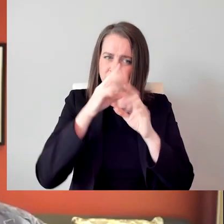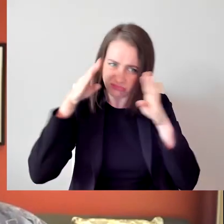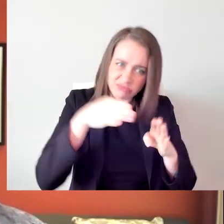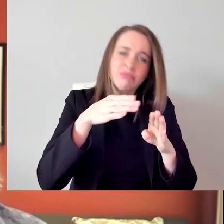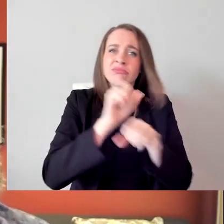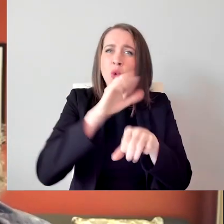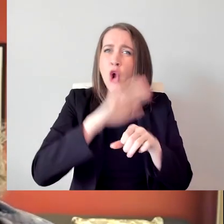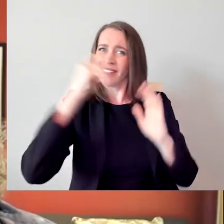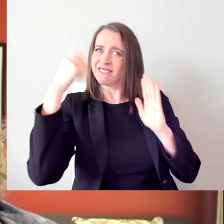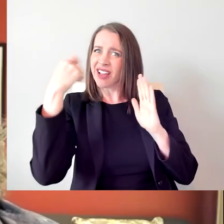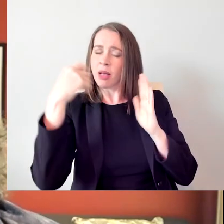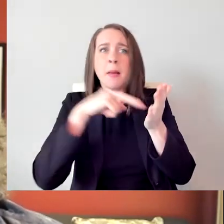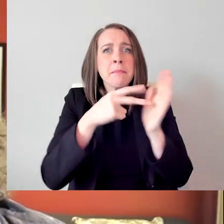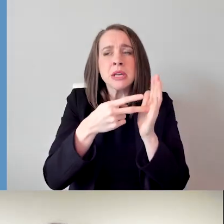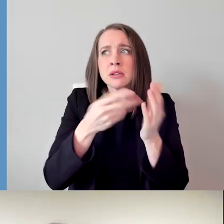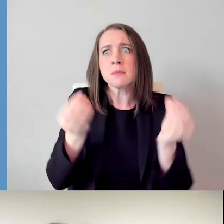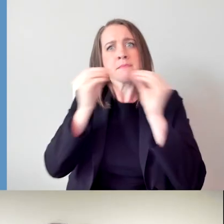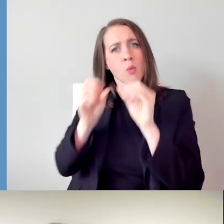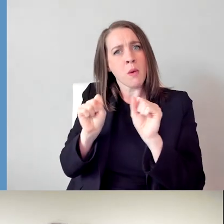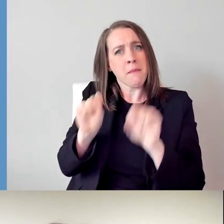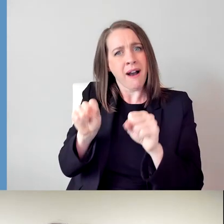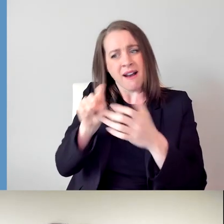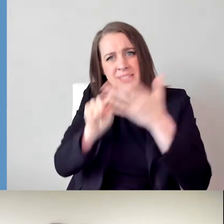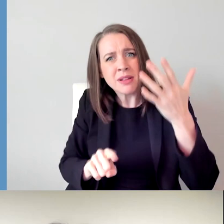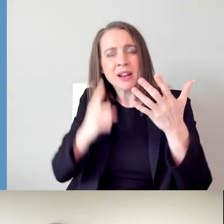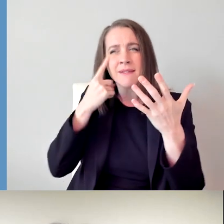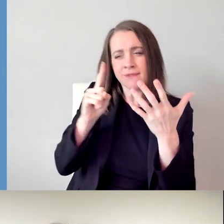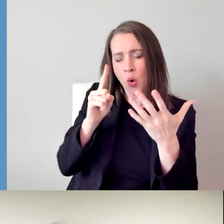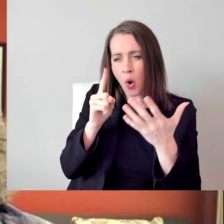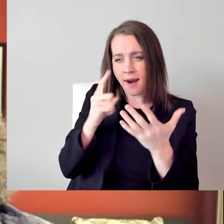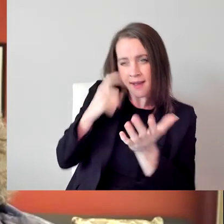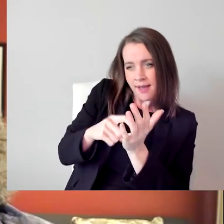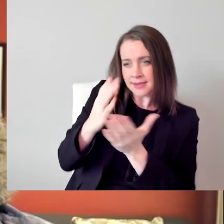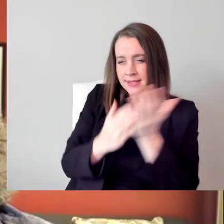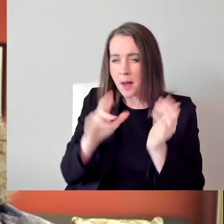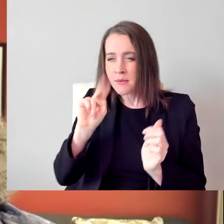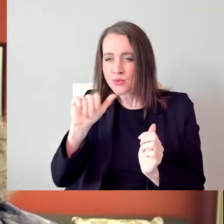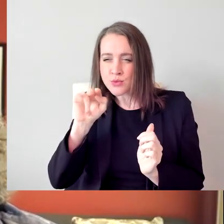the possibility for bringing out nuance in stories that really